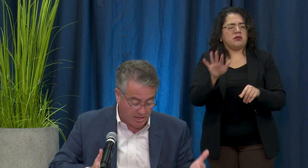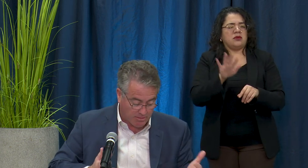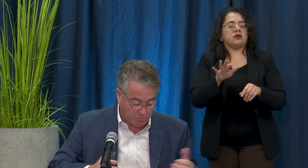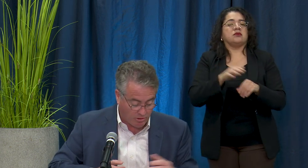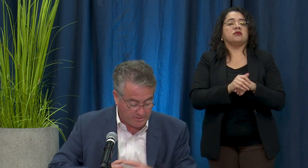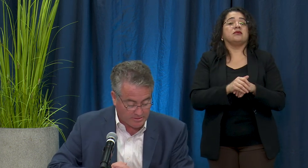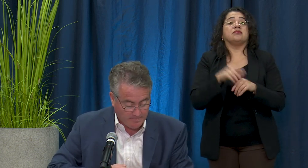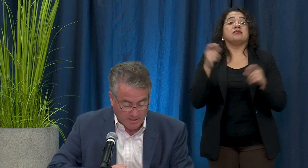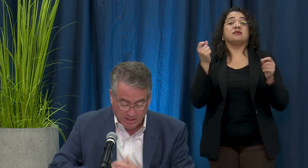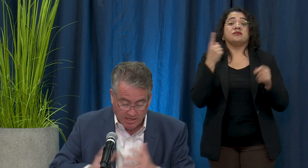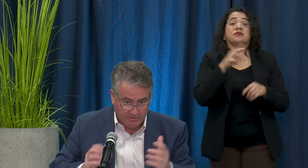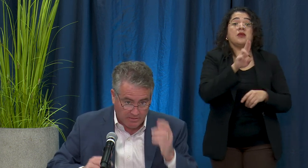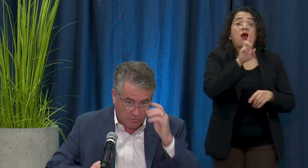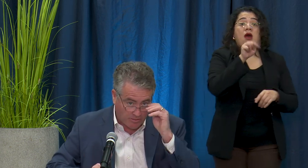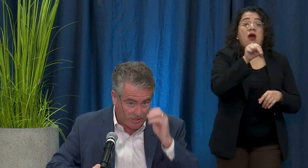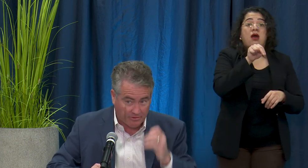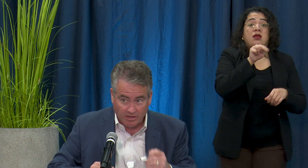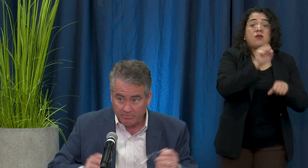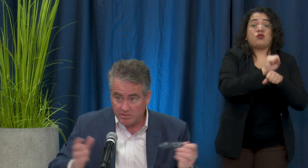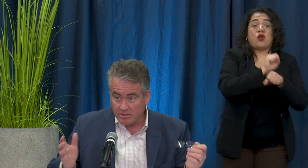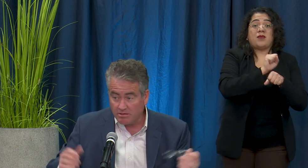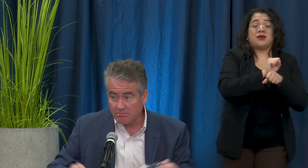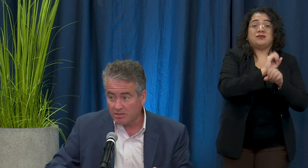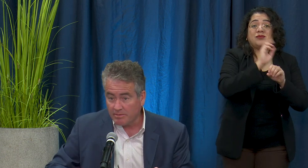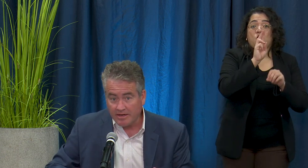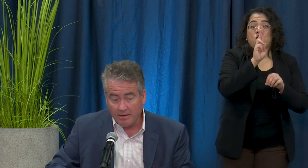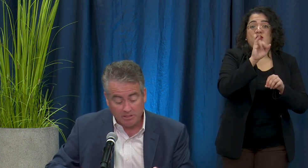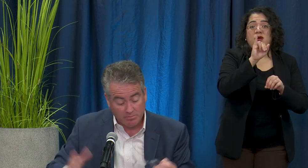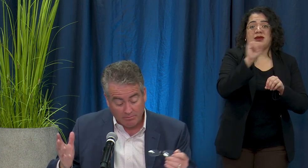to unemployment, a lot of unemployment out there. I'm seeing it my neighbors. My